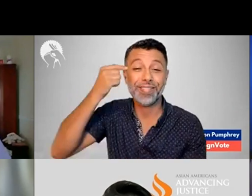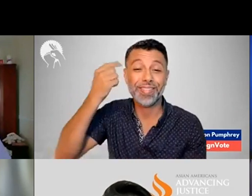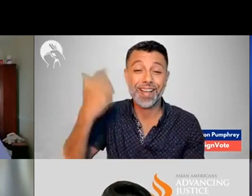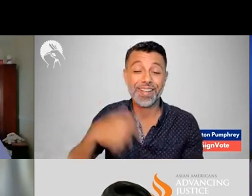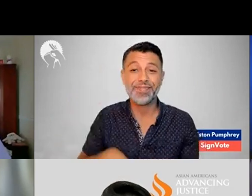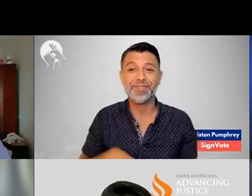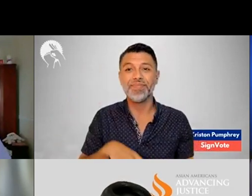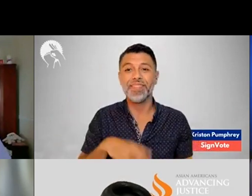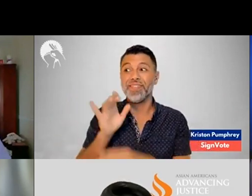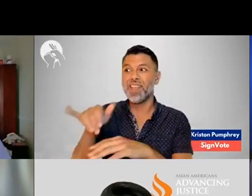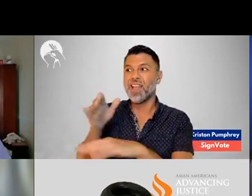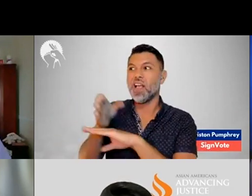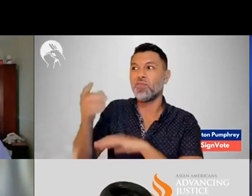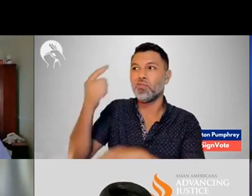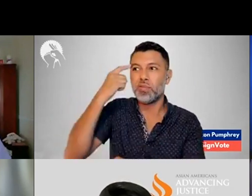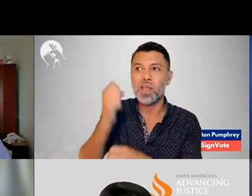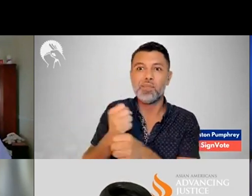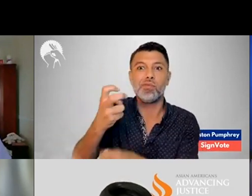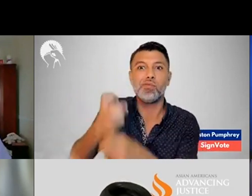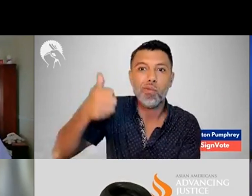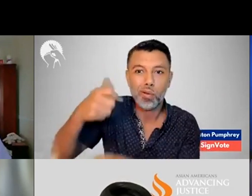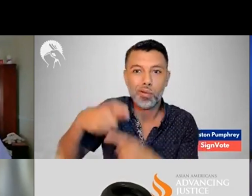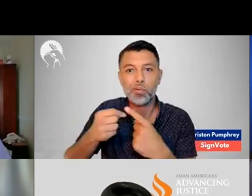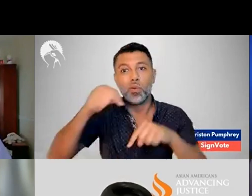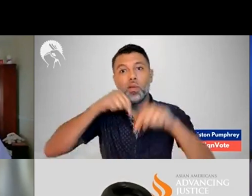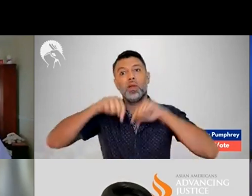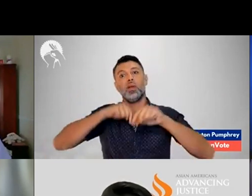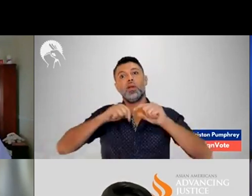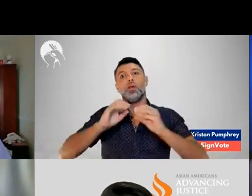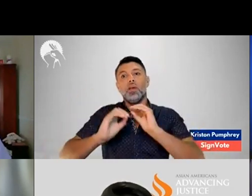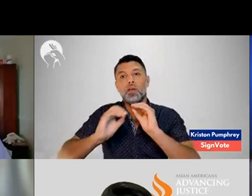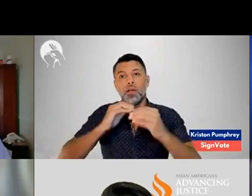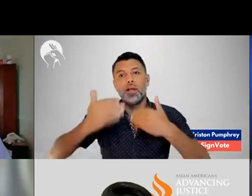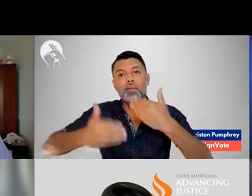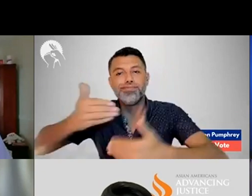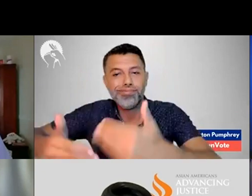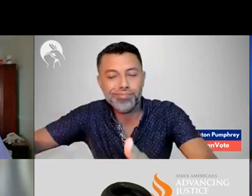for that change.